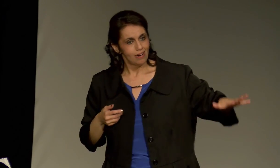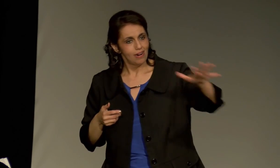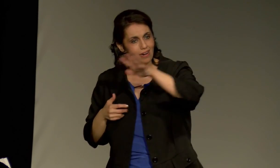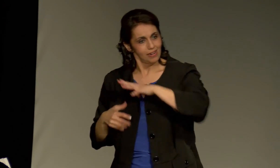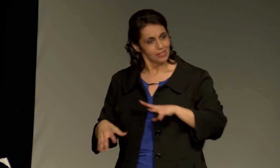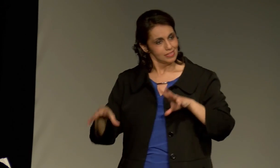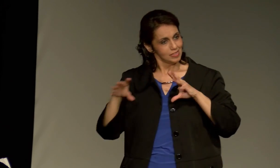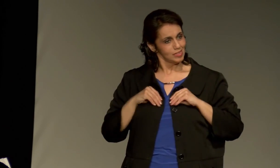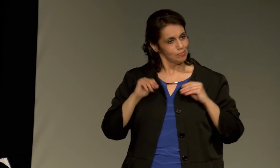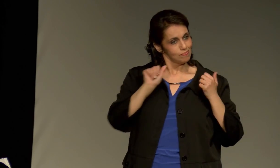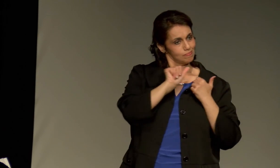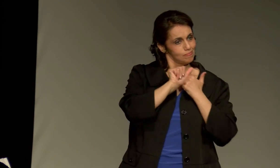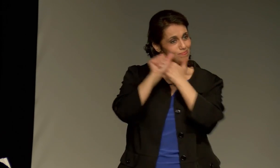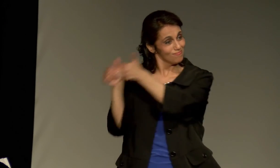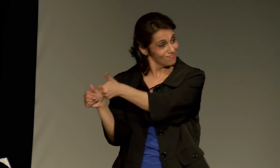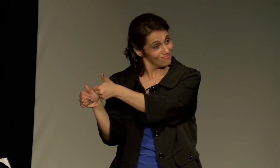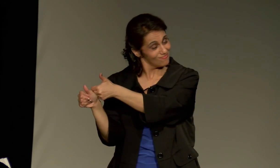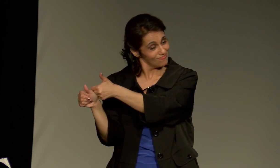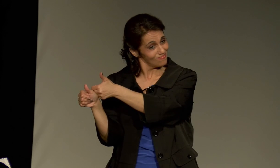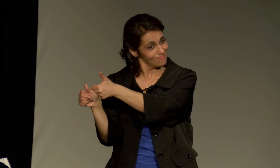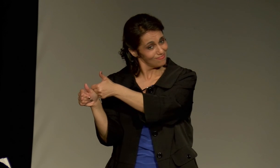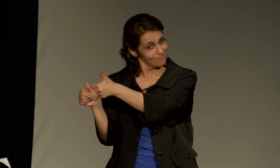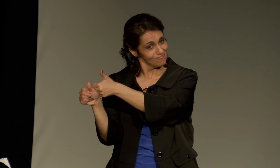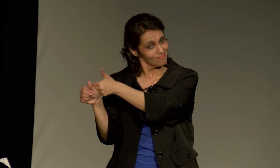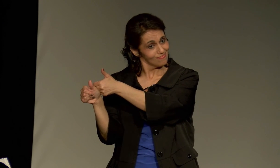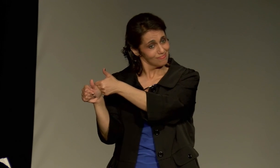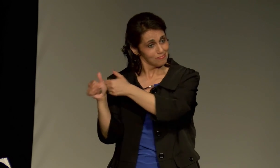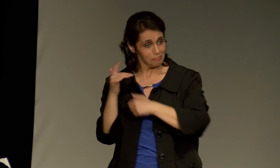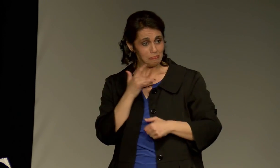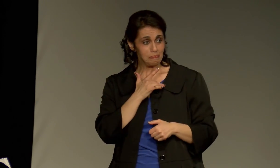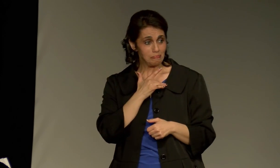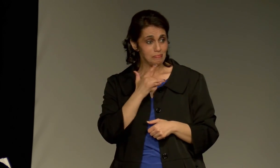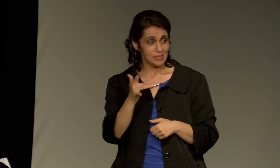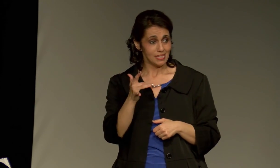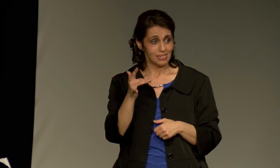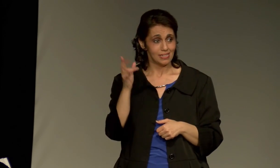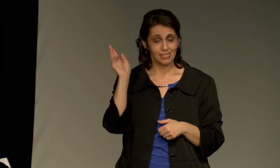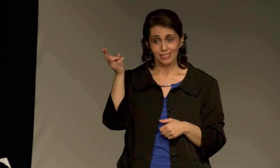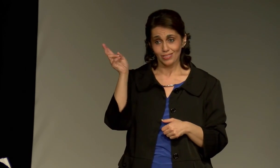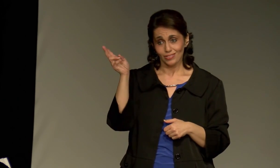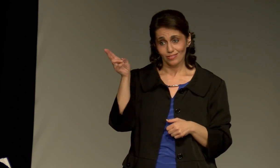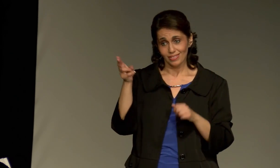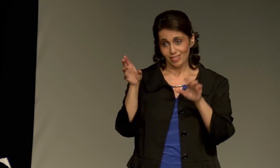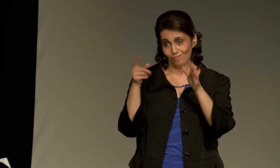if it's acceptable in the media on television, then typically society agrees with them.